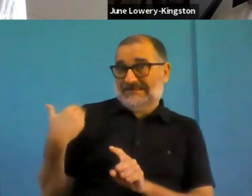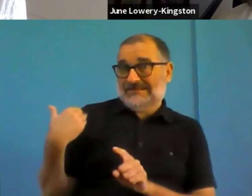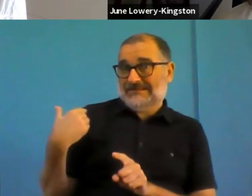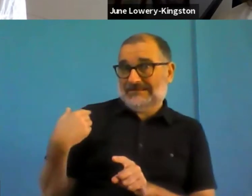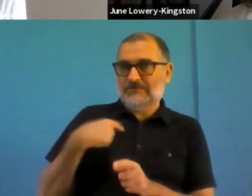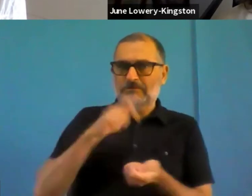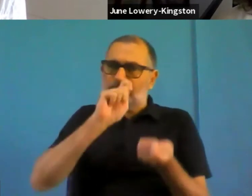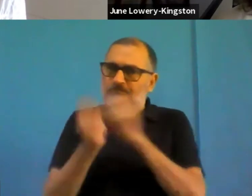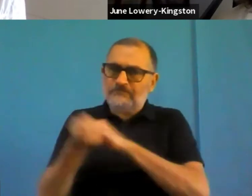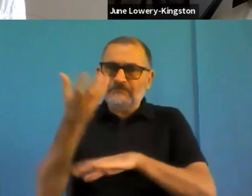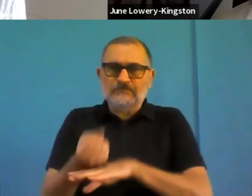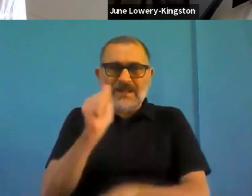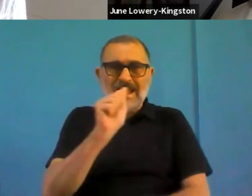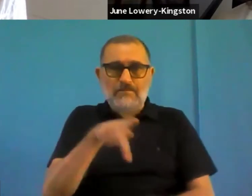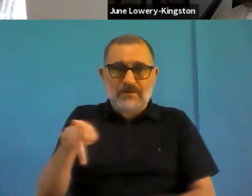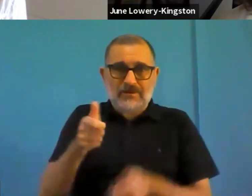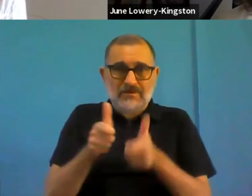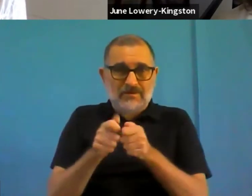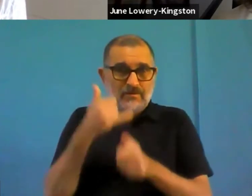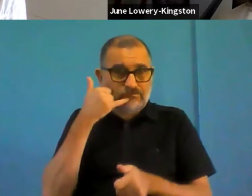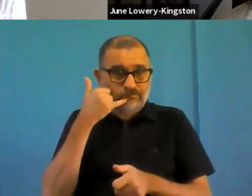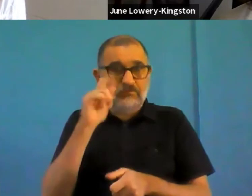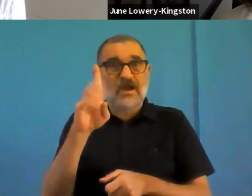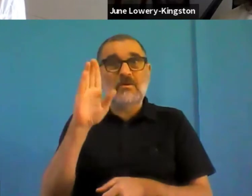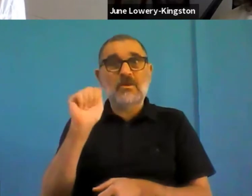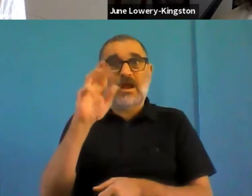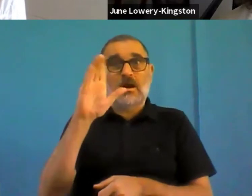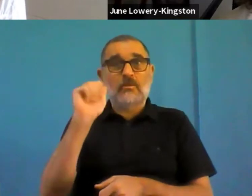But clearly, the fact that apps are still being developed, that websites are still being